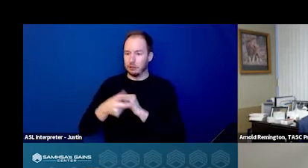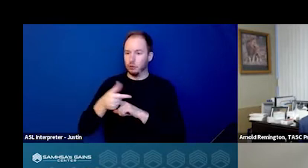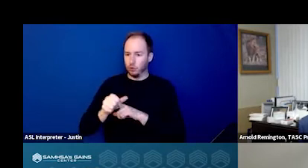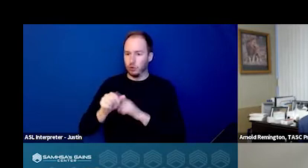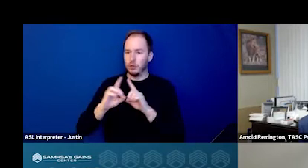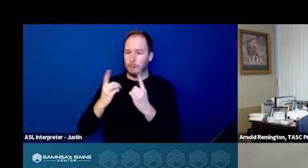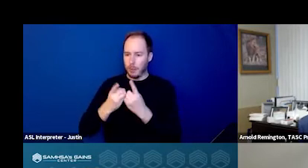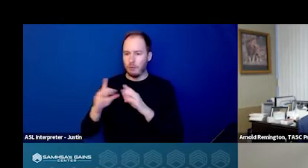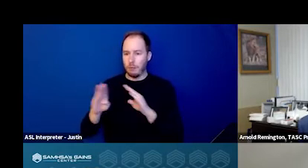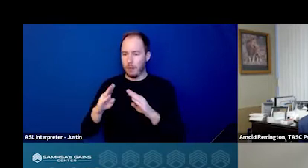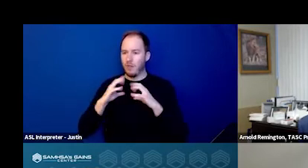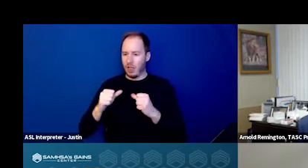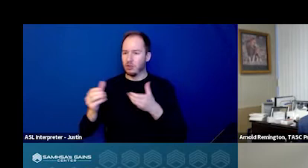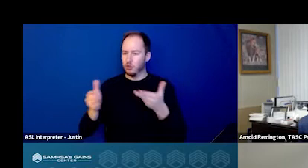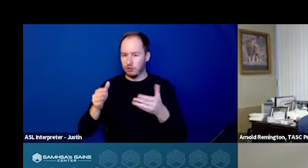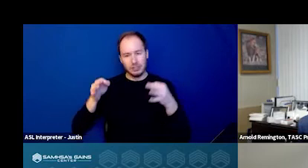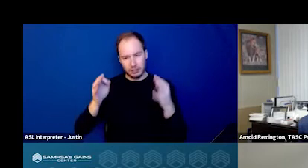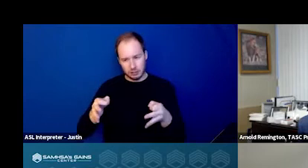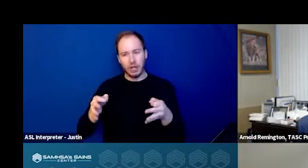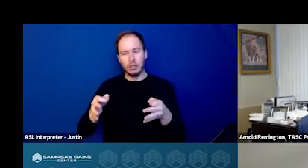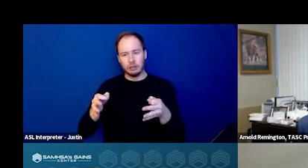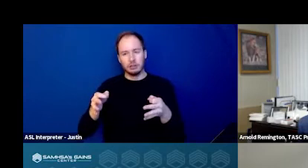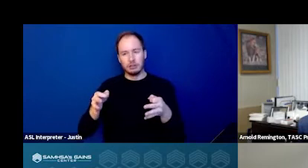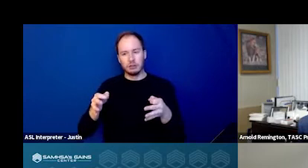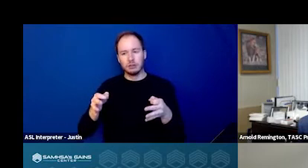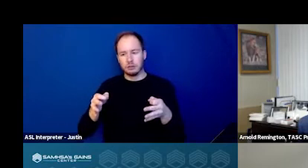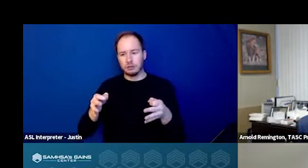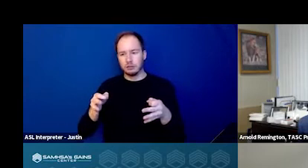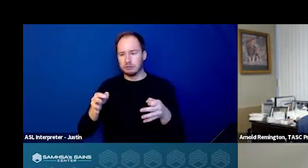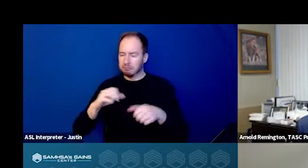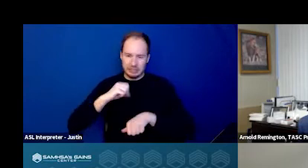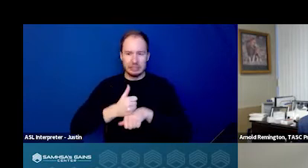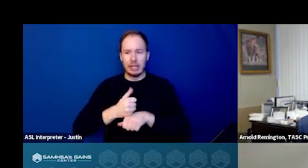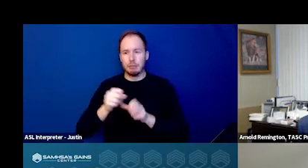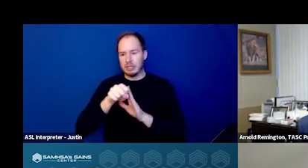of Behavioral Health Services decided to do a statewide contract